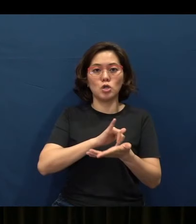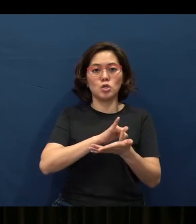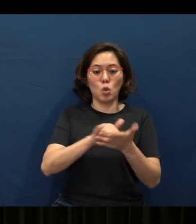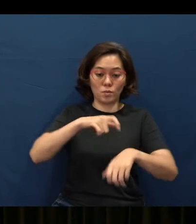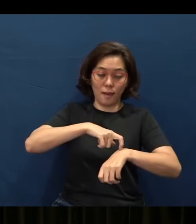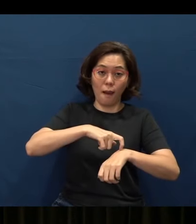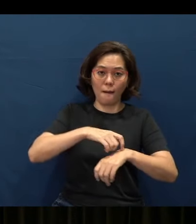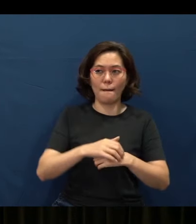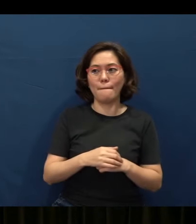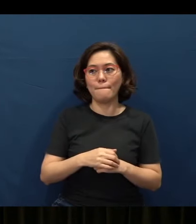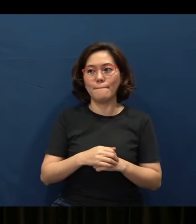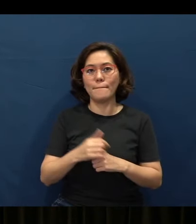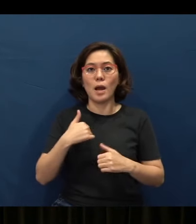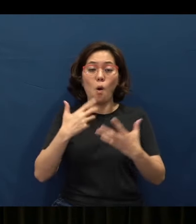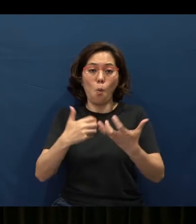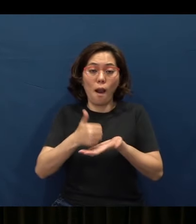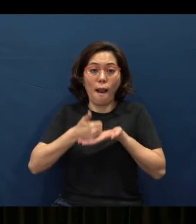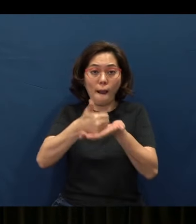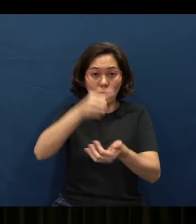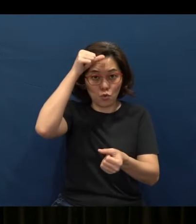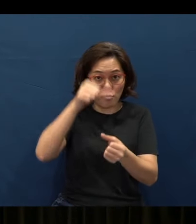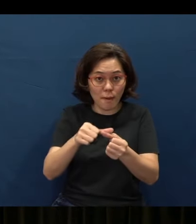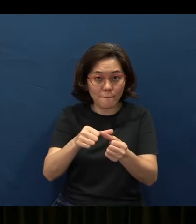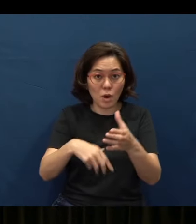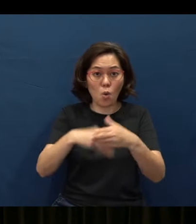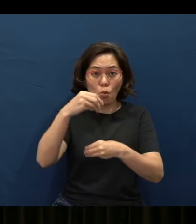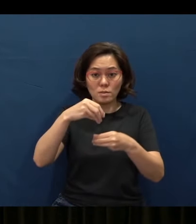Now, I'd like to help you remember what is the outline of Proverbs, okay.